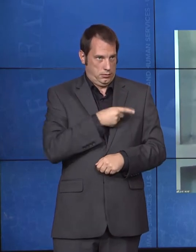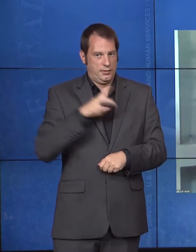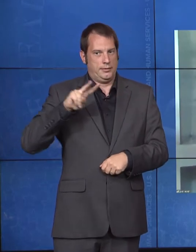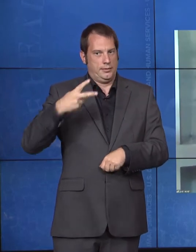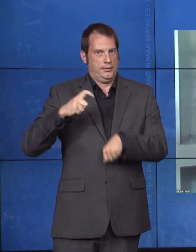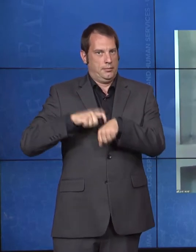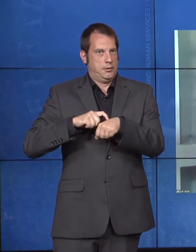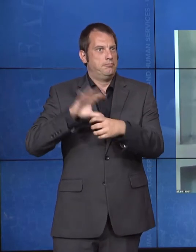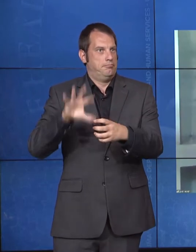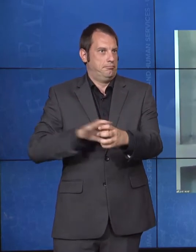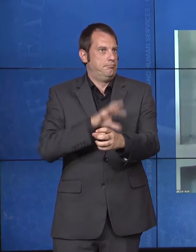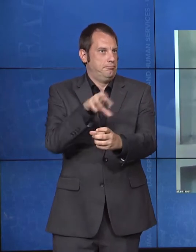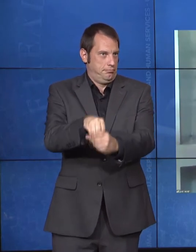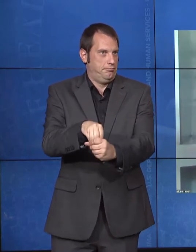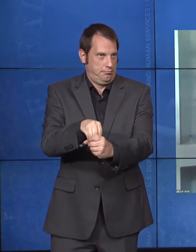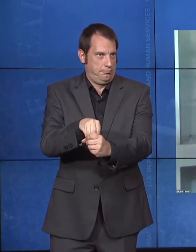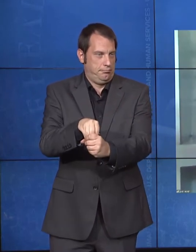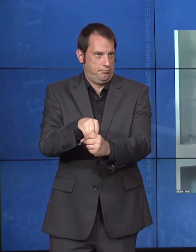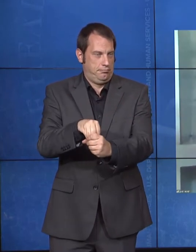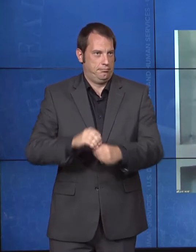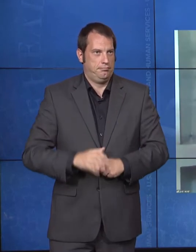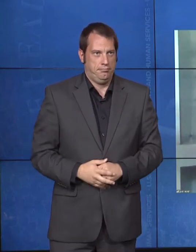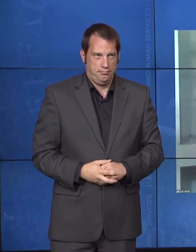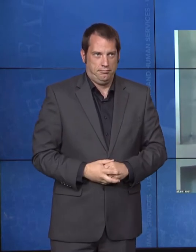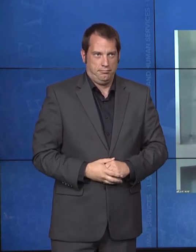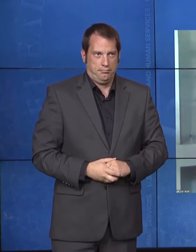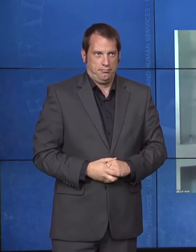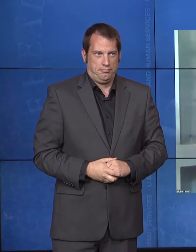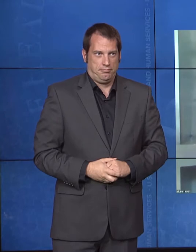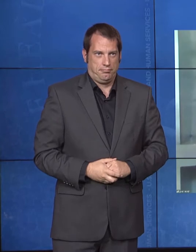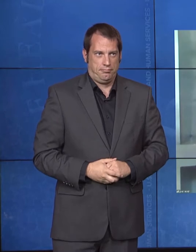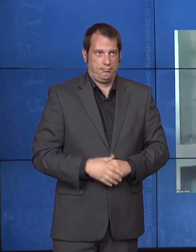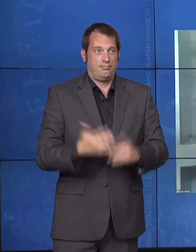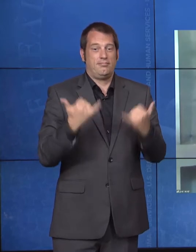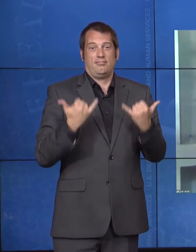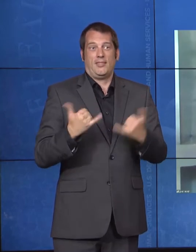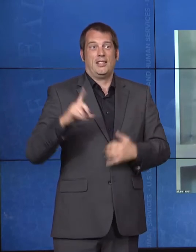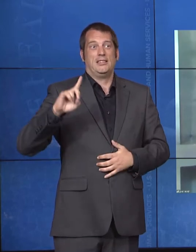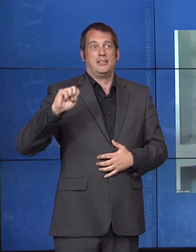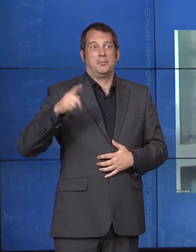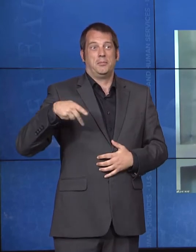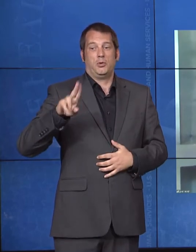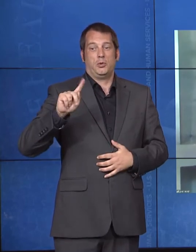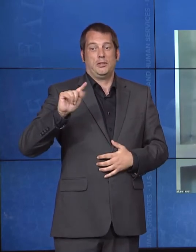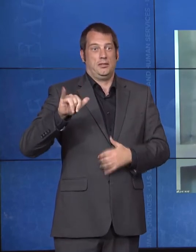and then deputy secretary in the 2000s. He spent his career working in senior healthcare